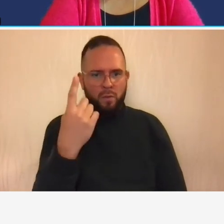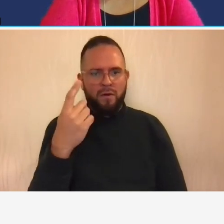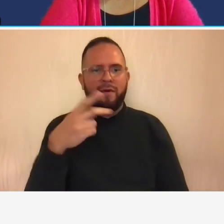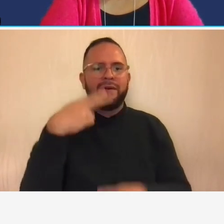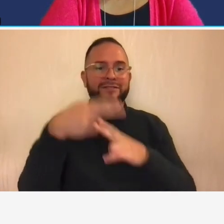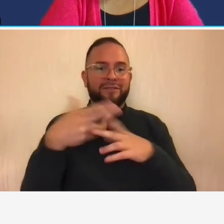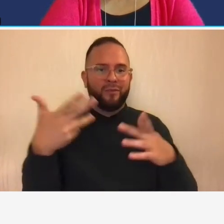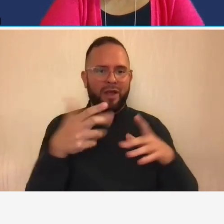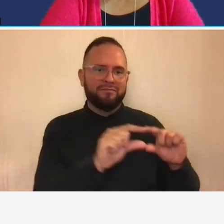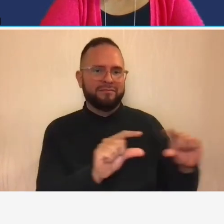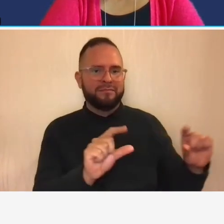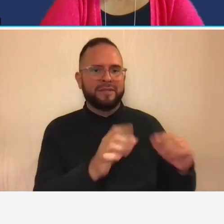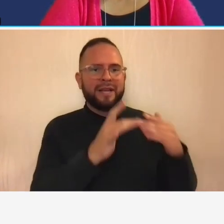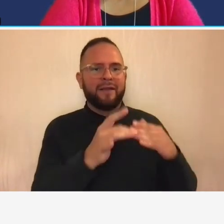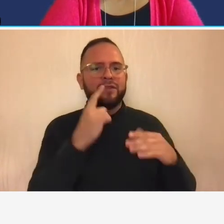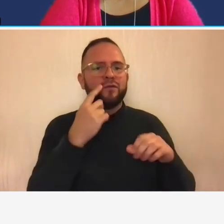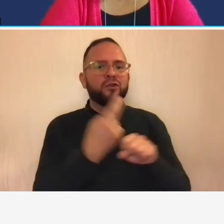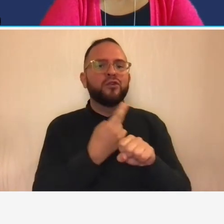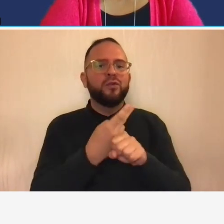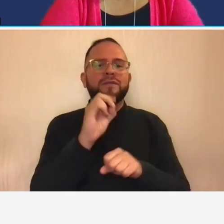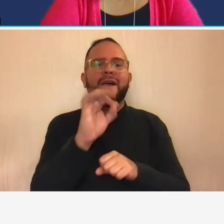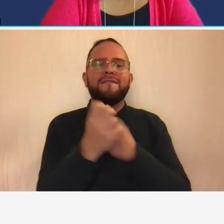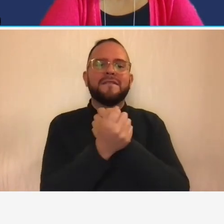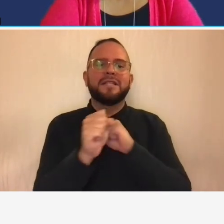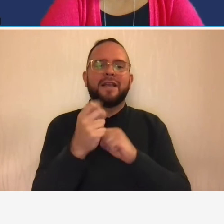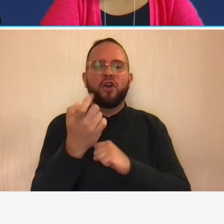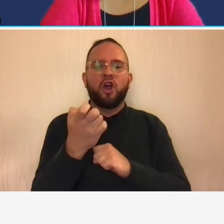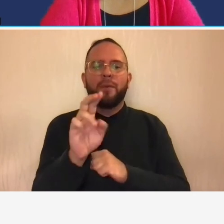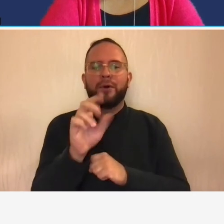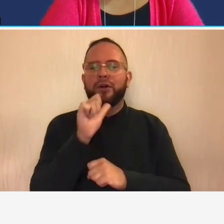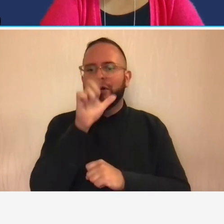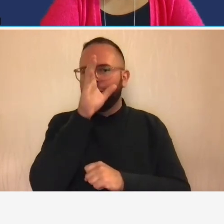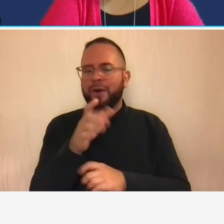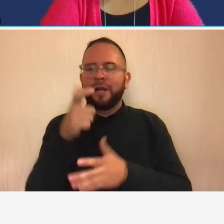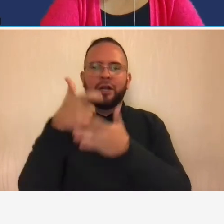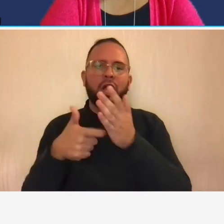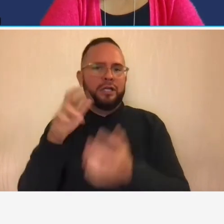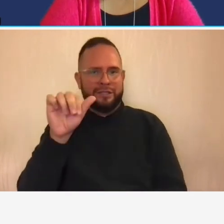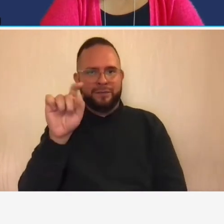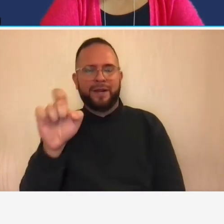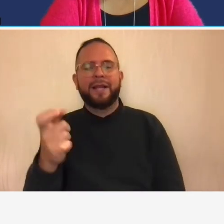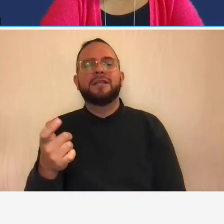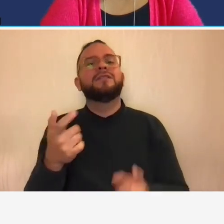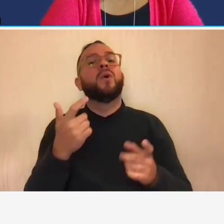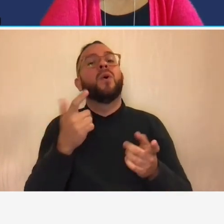so the things that i want to emphasize is that just as i said you know the rationale for this